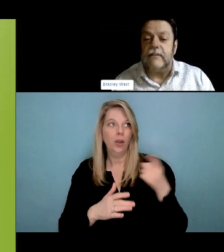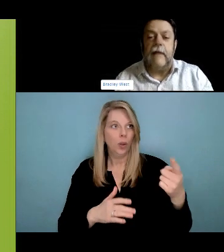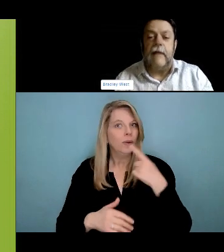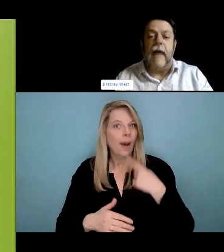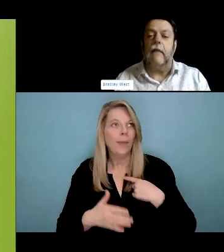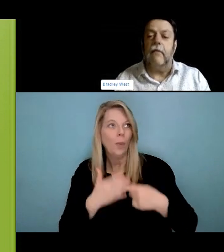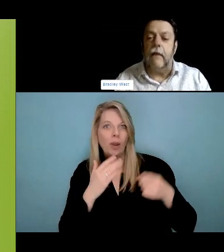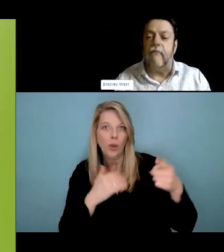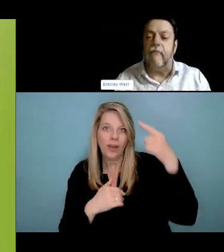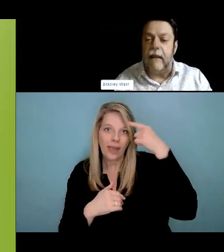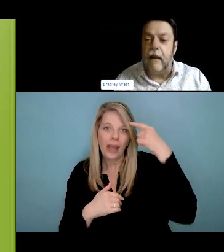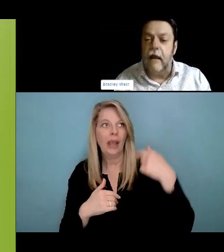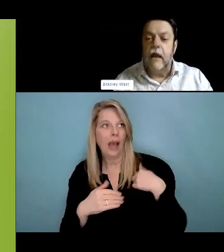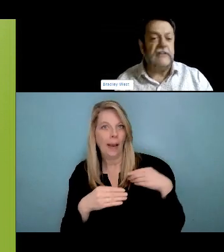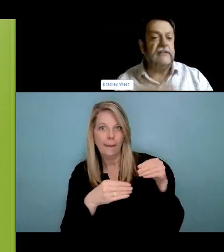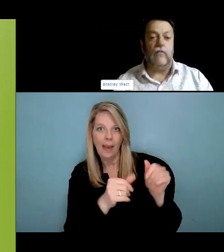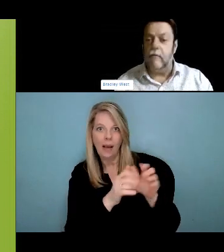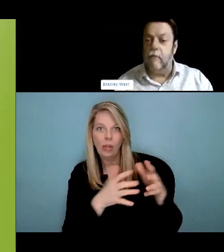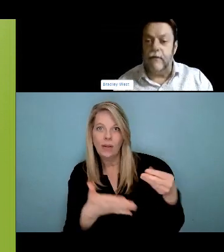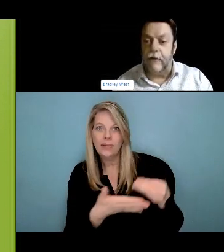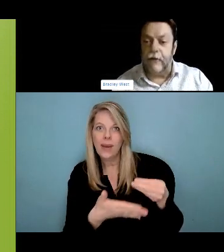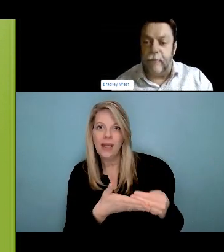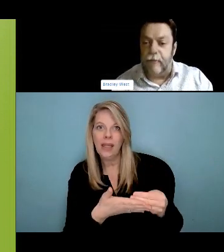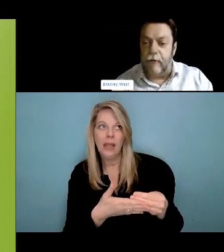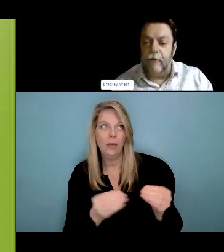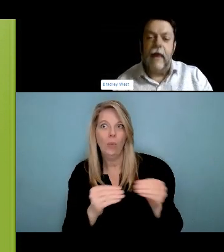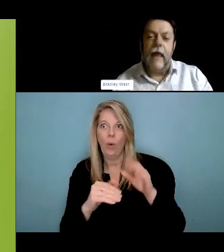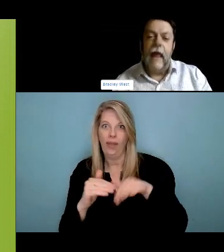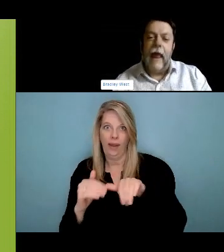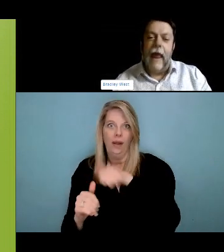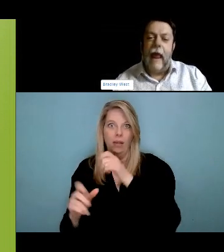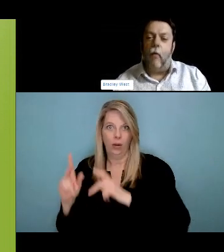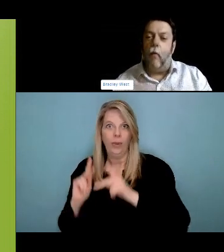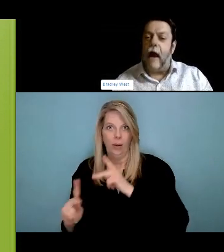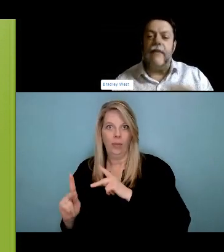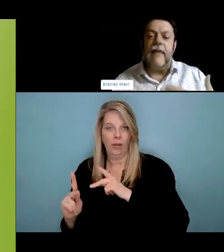out more of those videos, you can just search Indigenous harm reduction First Nations Health